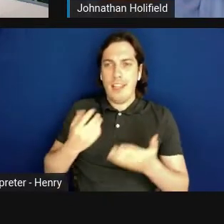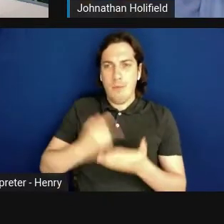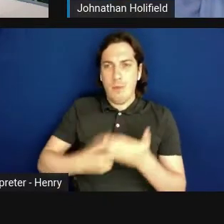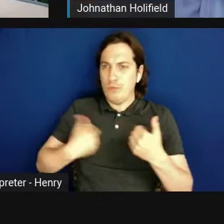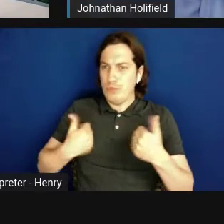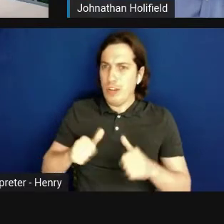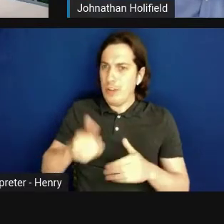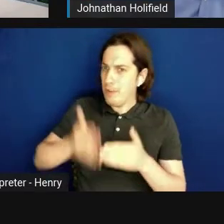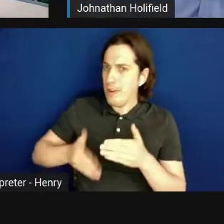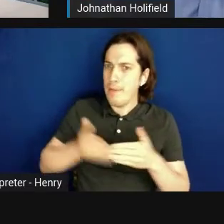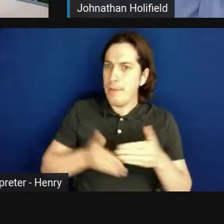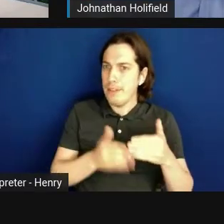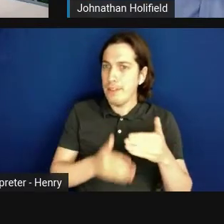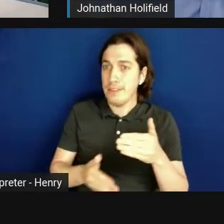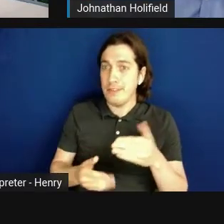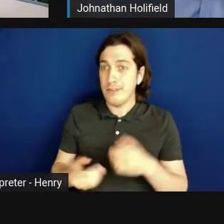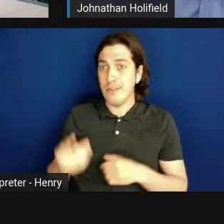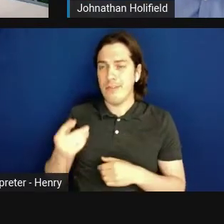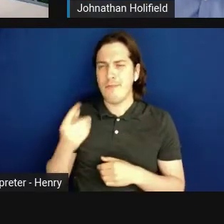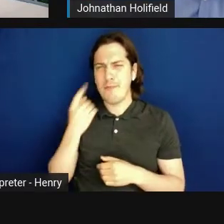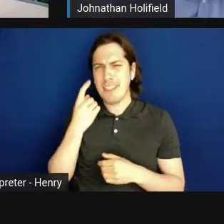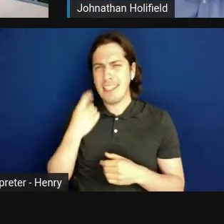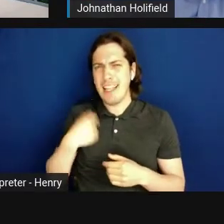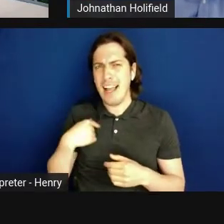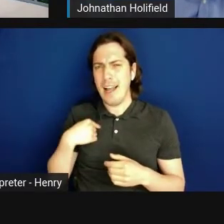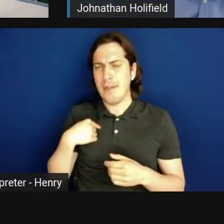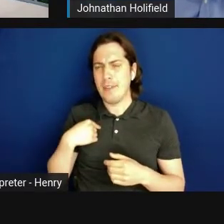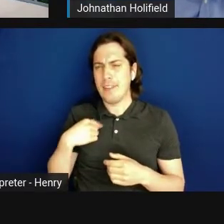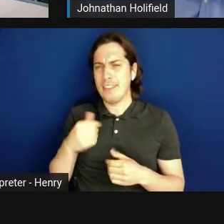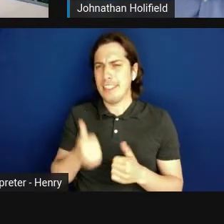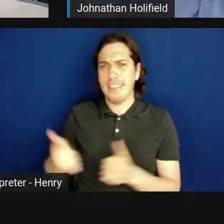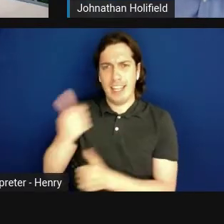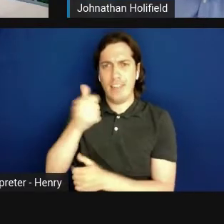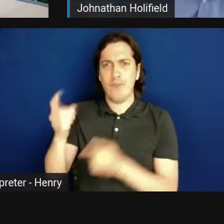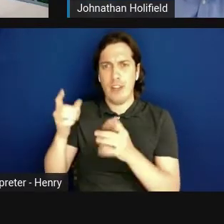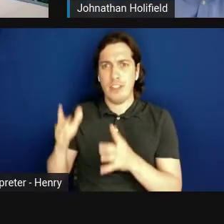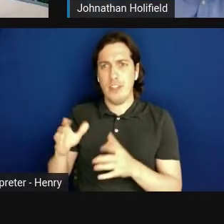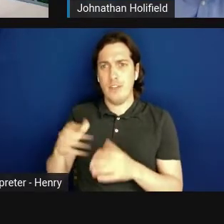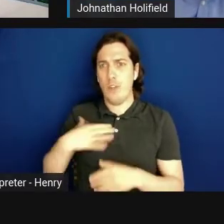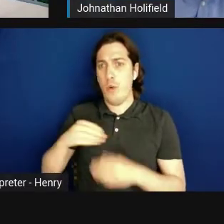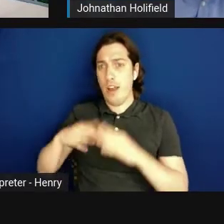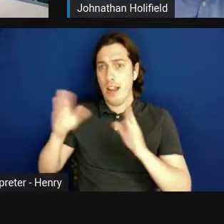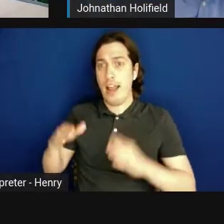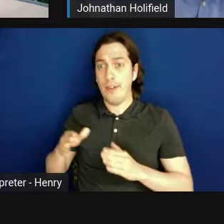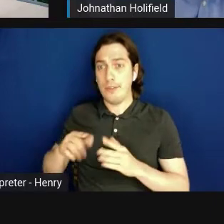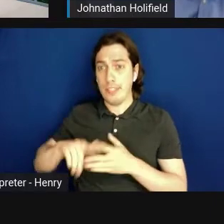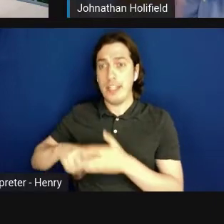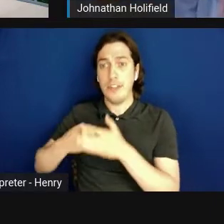Most recently, I was Executive Director of the White House Initiative on HBCU,